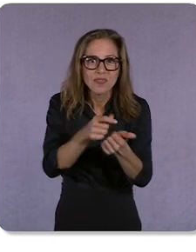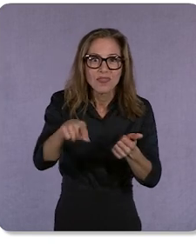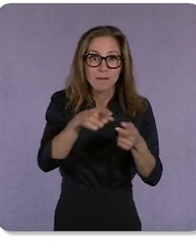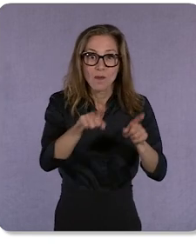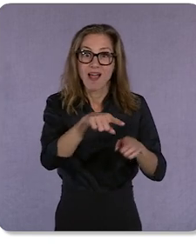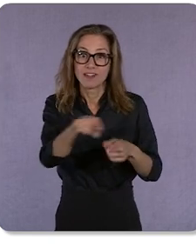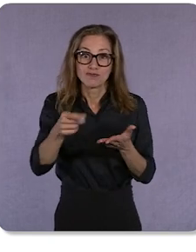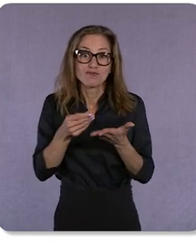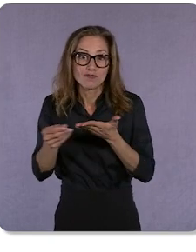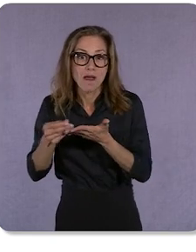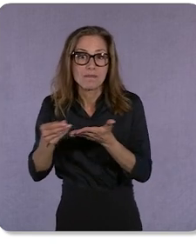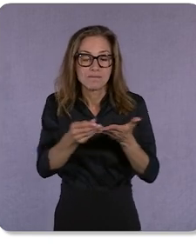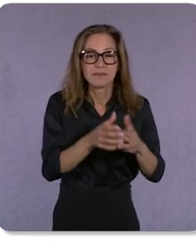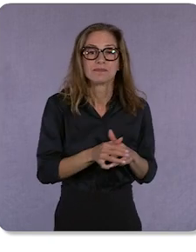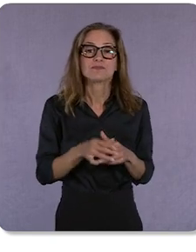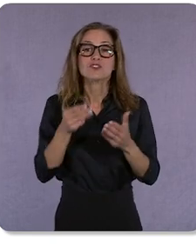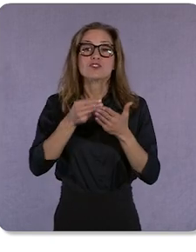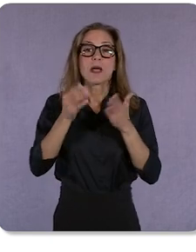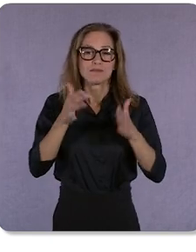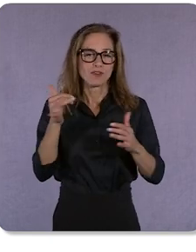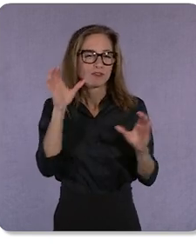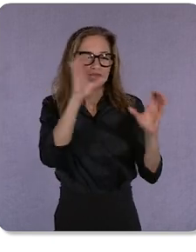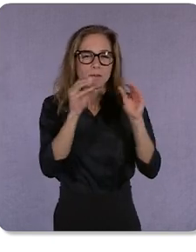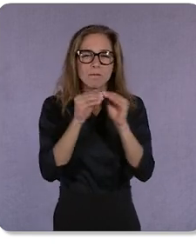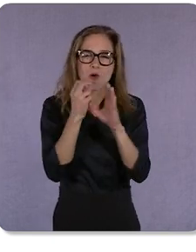Shoppers are seeking new immersive ways to interact with the brands they love…to